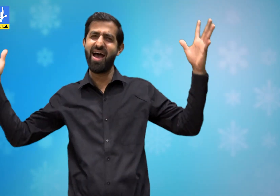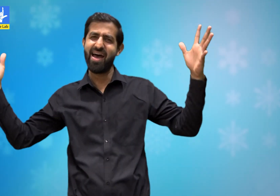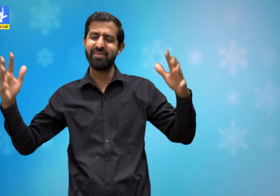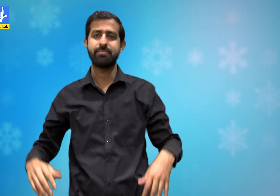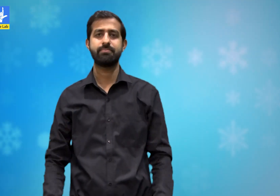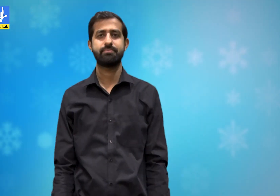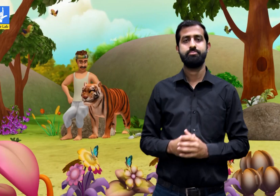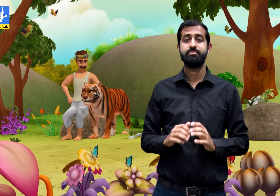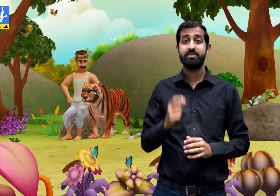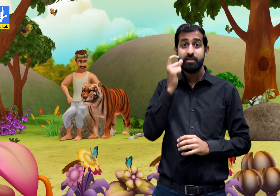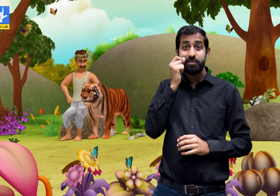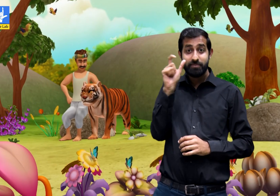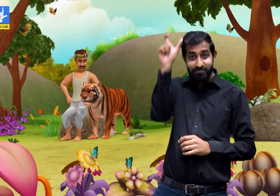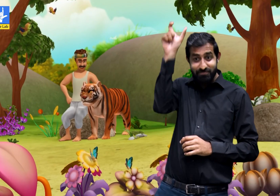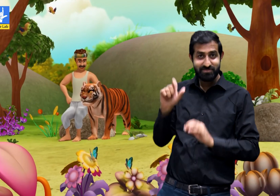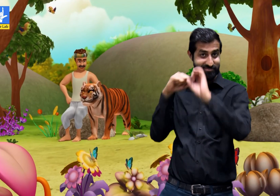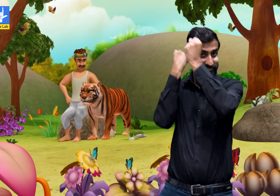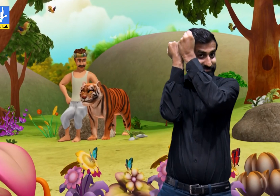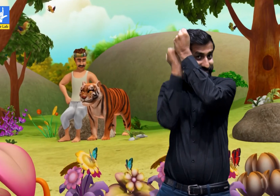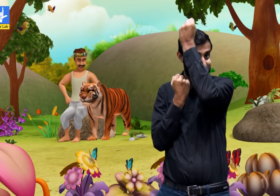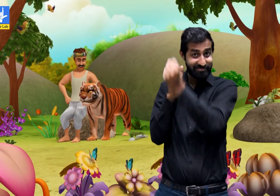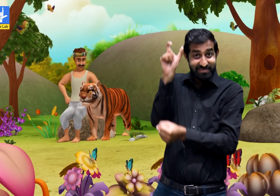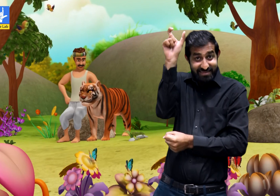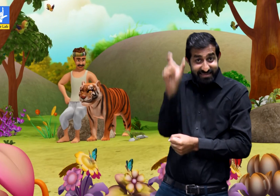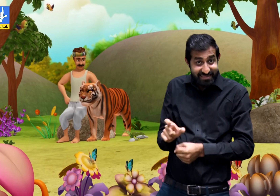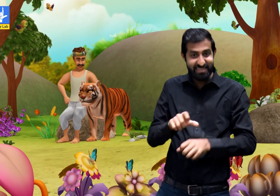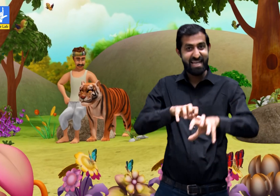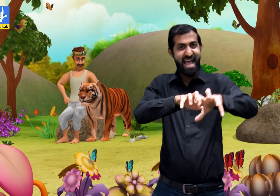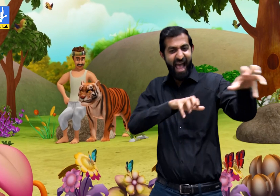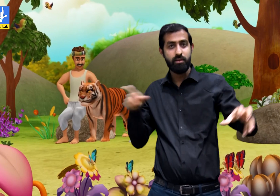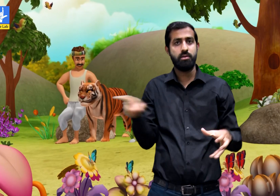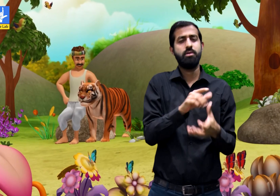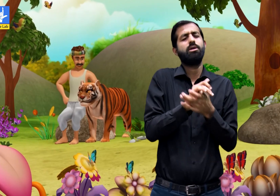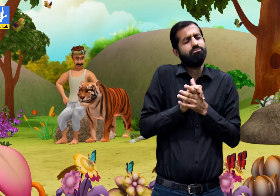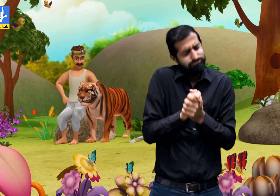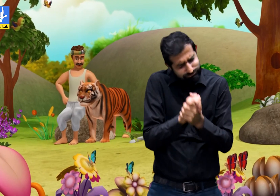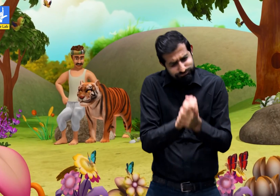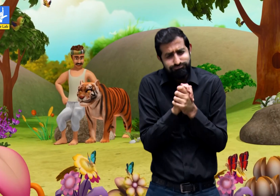Once upon a time, a farmer and a tiger were friends.